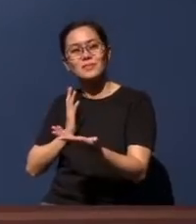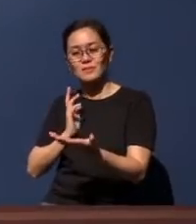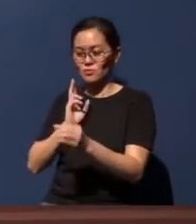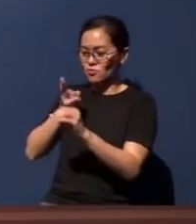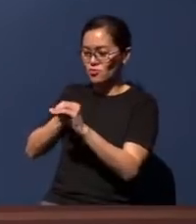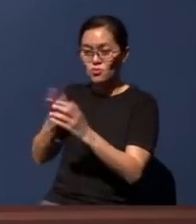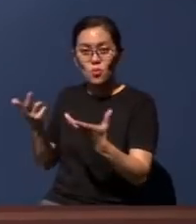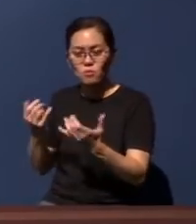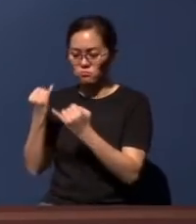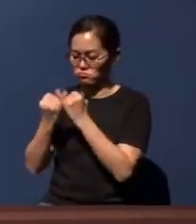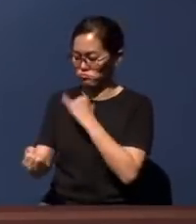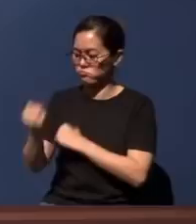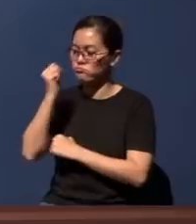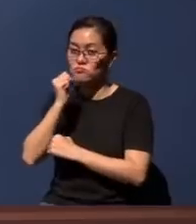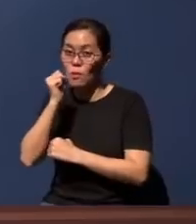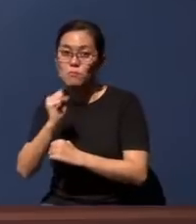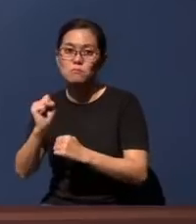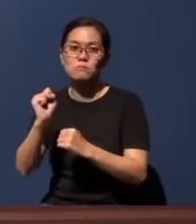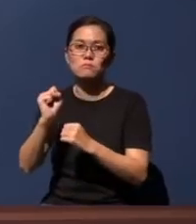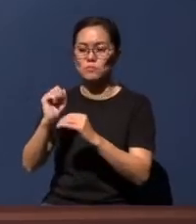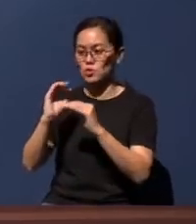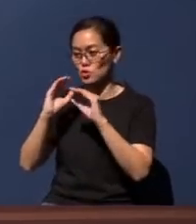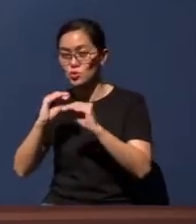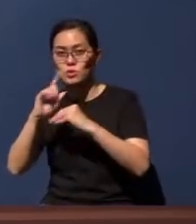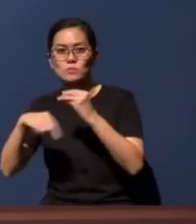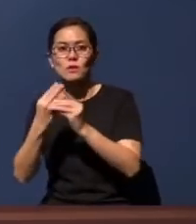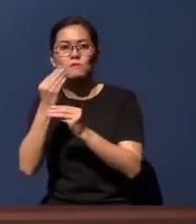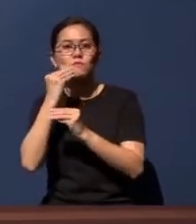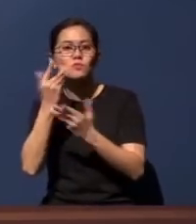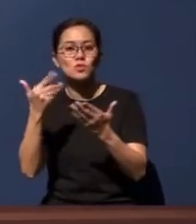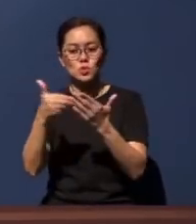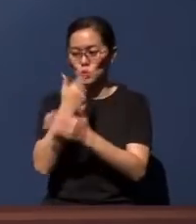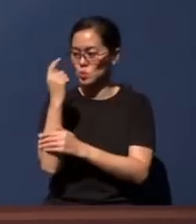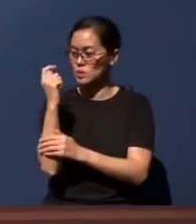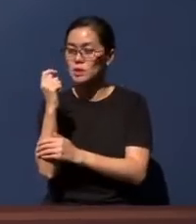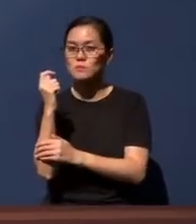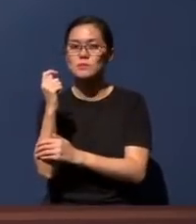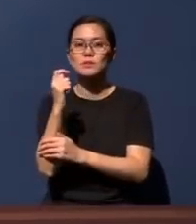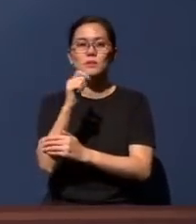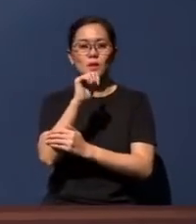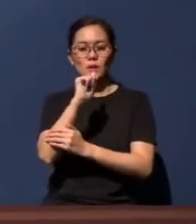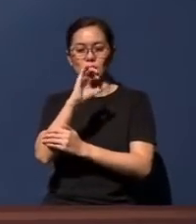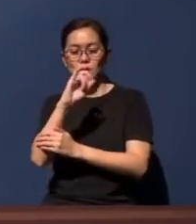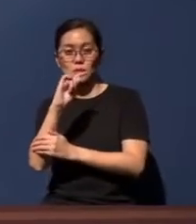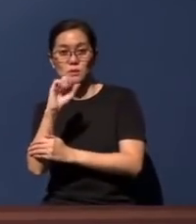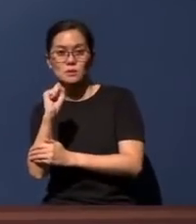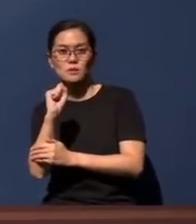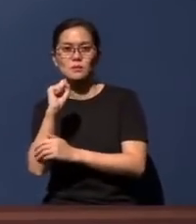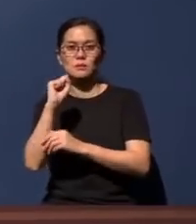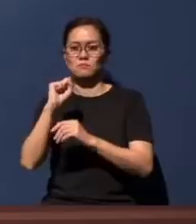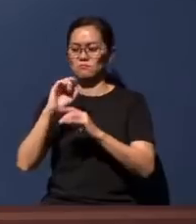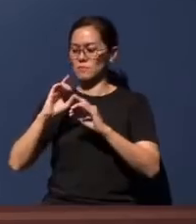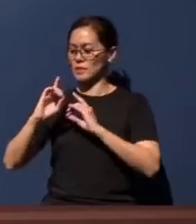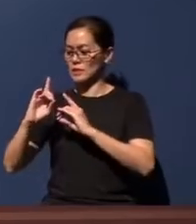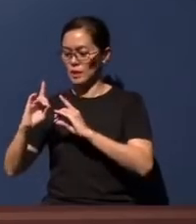was about food. In the New Testament, in Acts, the disciples gathered around food to remember Jesus.